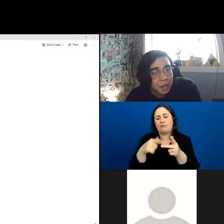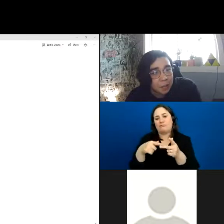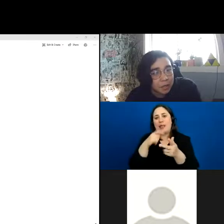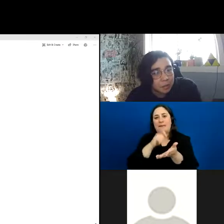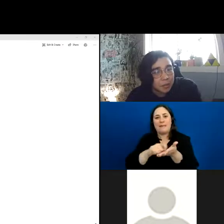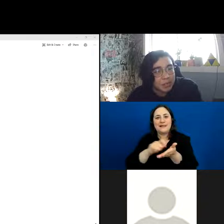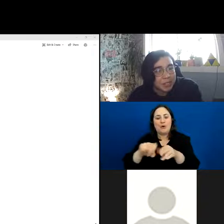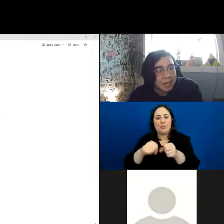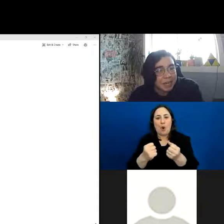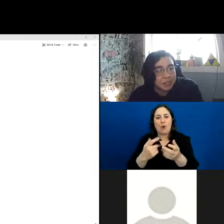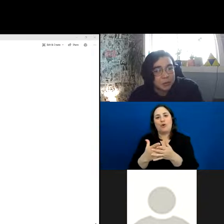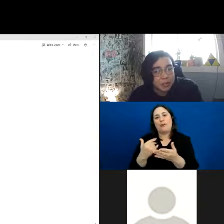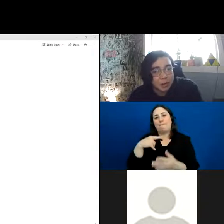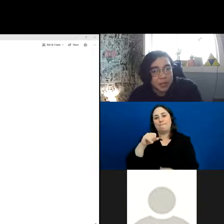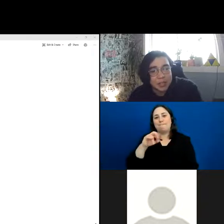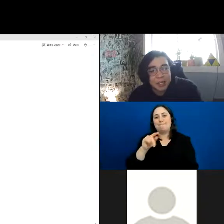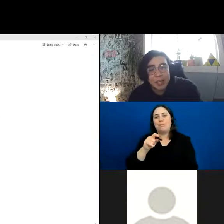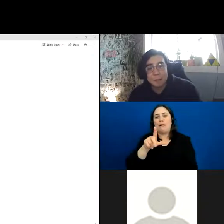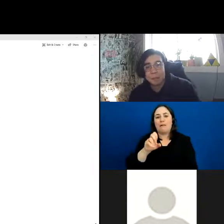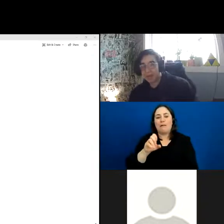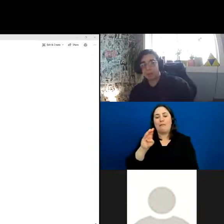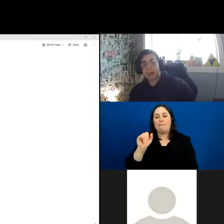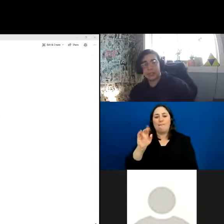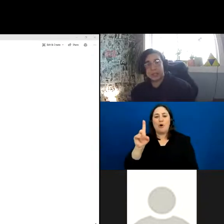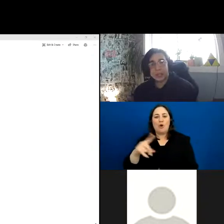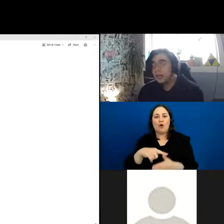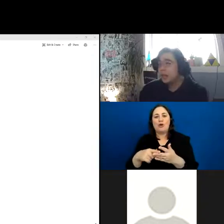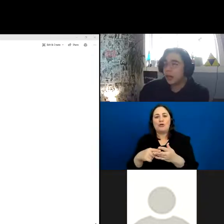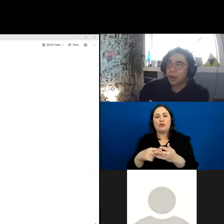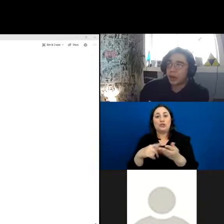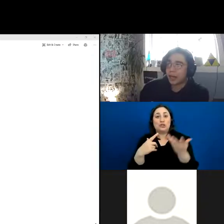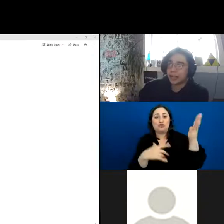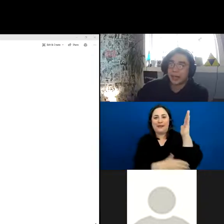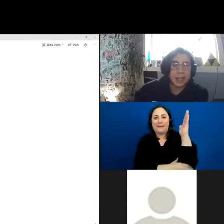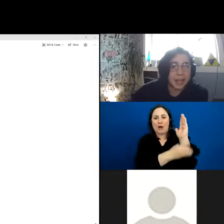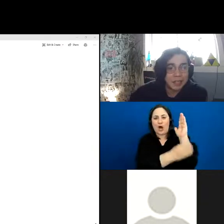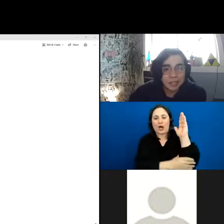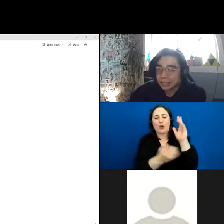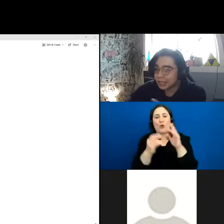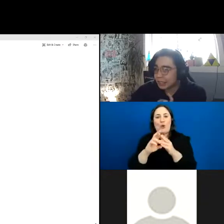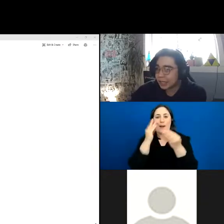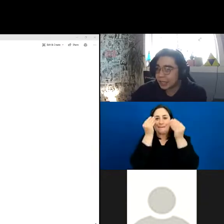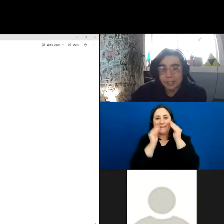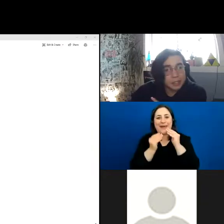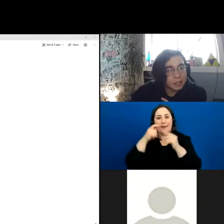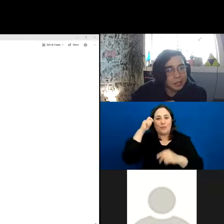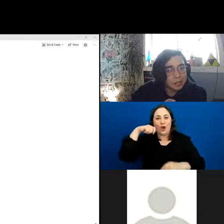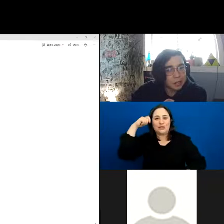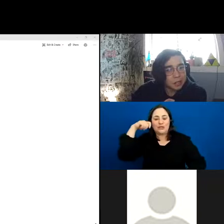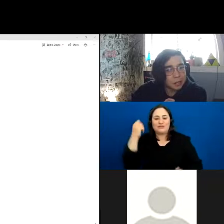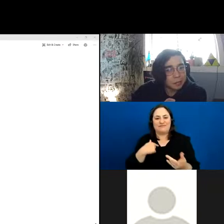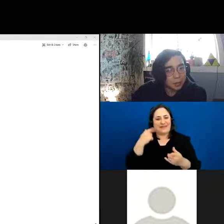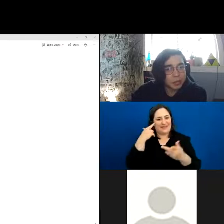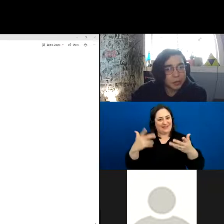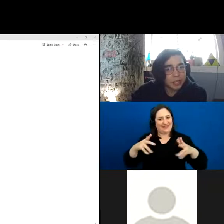particleboard, sand, tree bark, makeup brush. Alright, I think that is it. Broken tree.